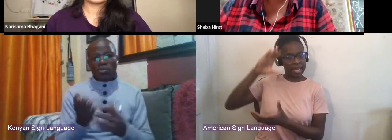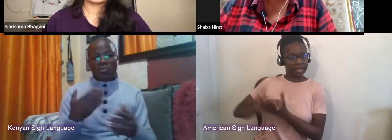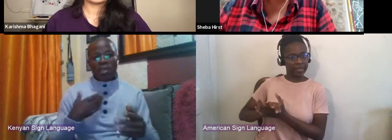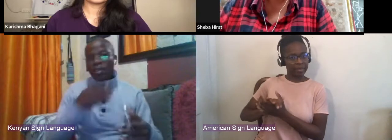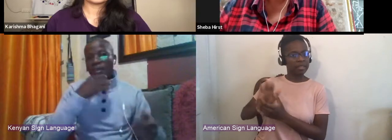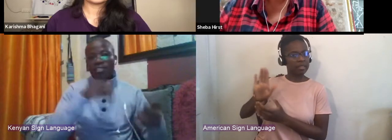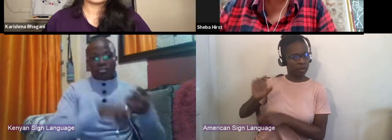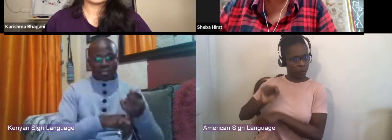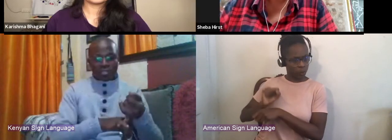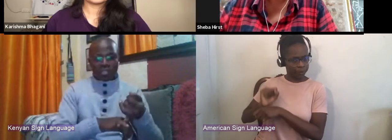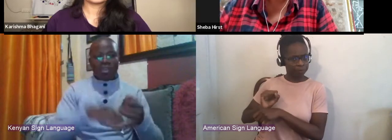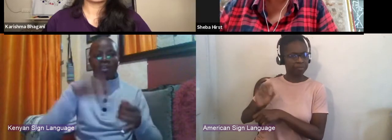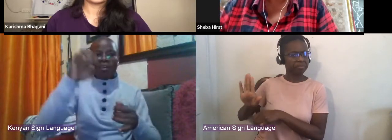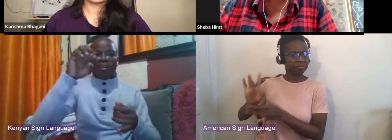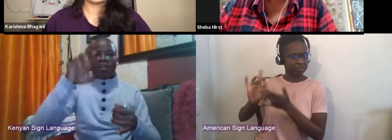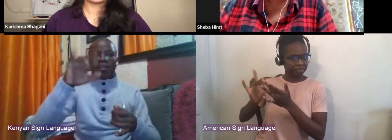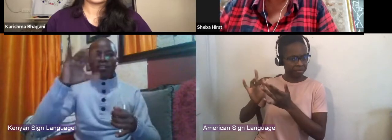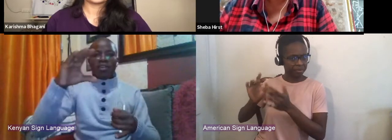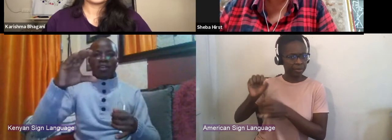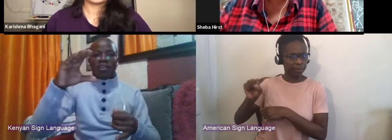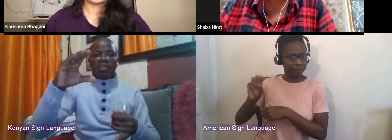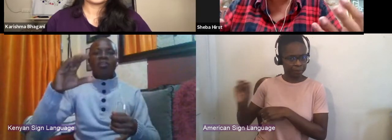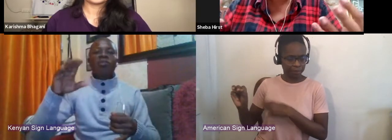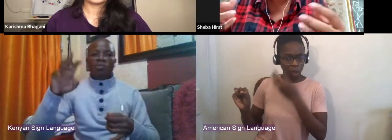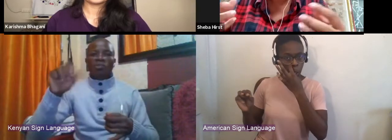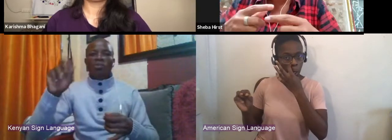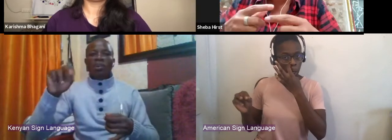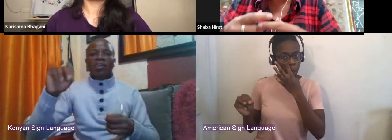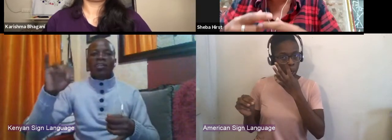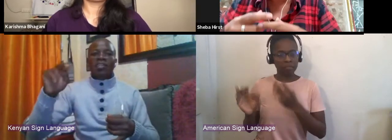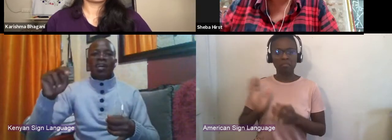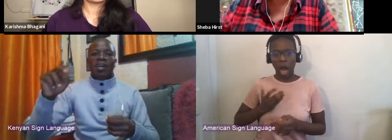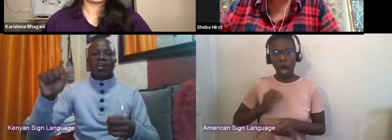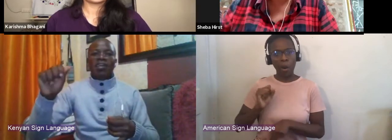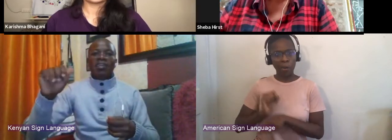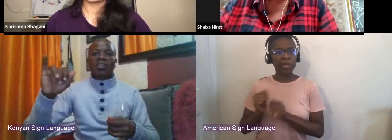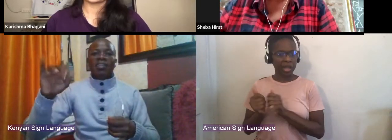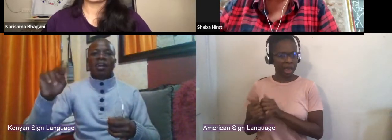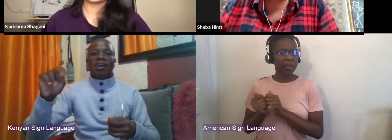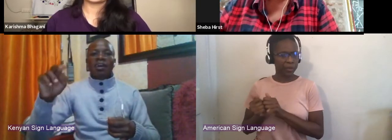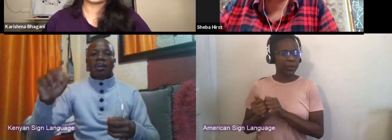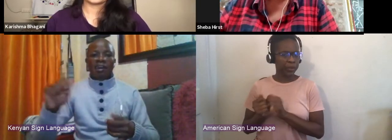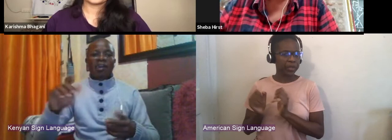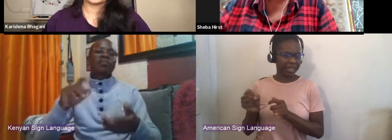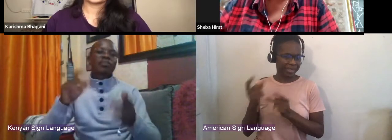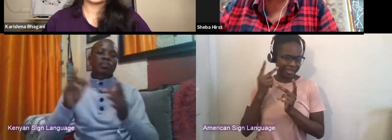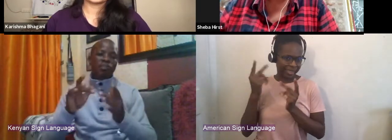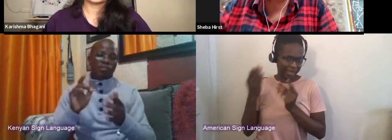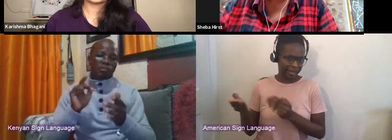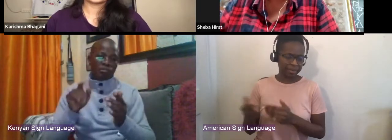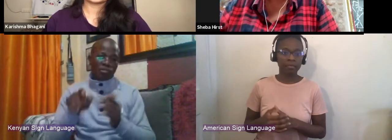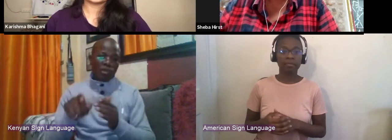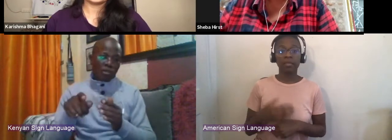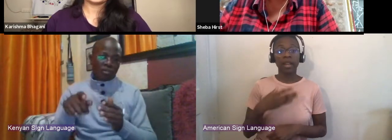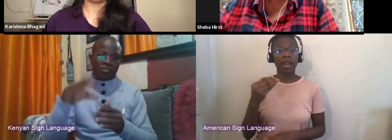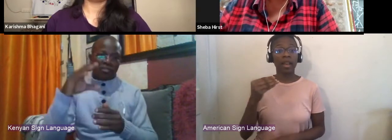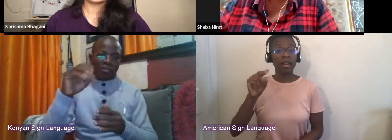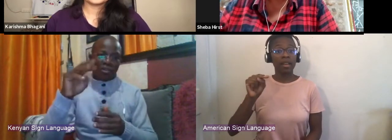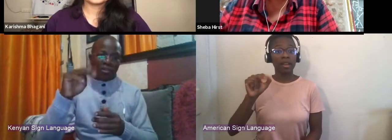which is my husband's social media thing and a lot of our work together. So you'll see stuff there. And of course there's a Nairobi Musical Theater Initiative